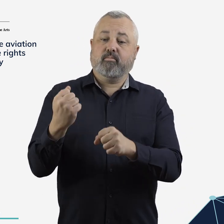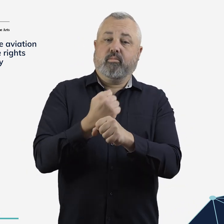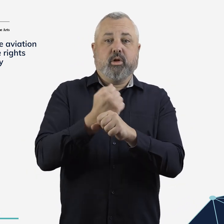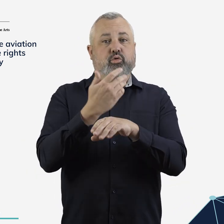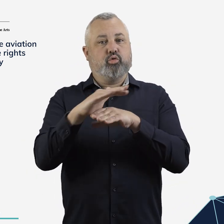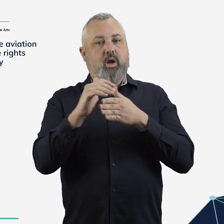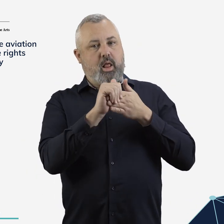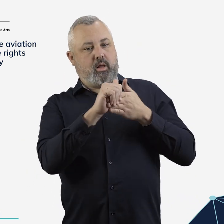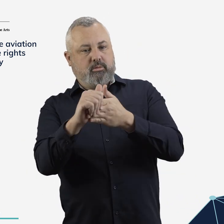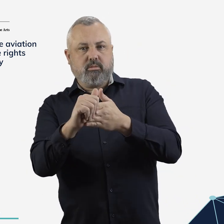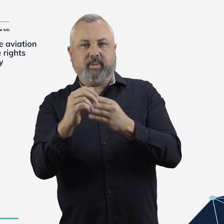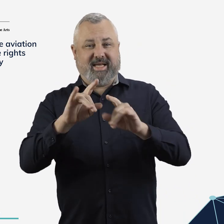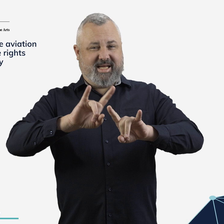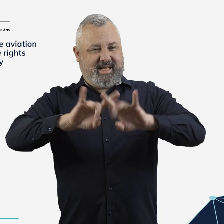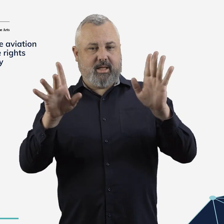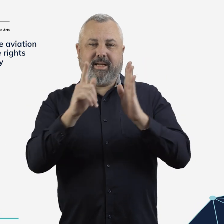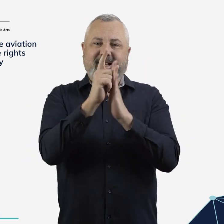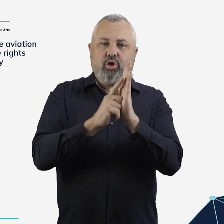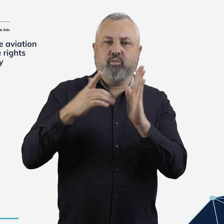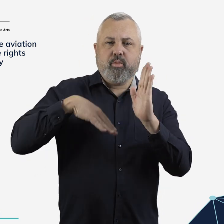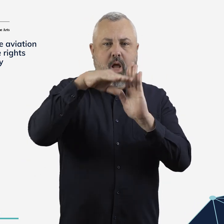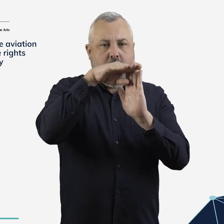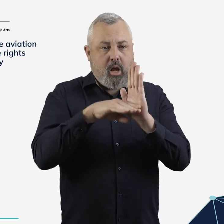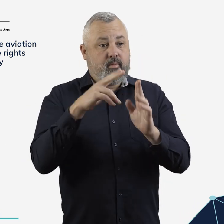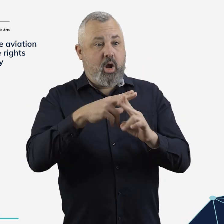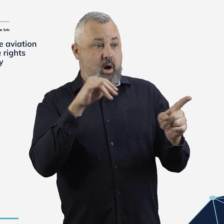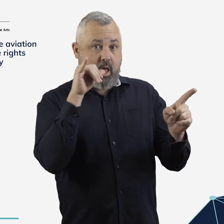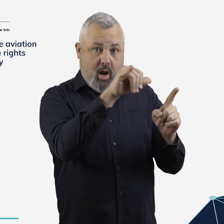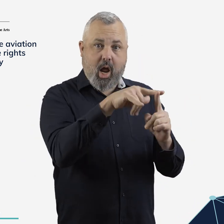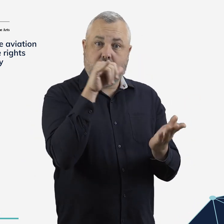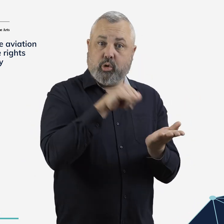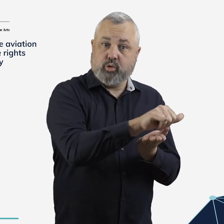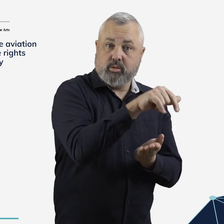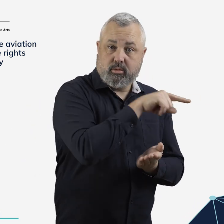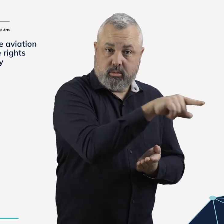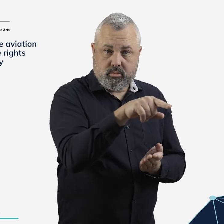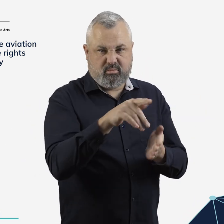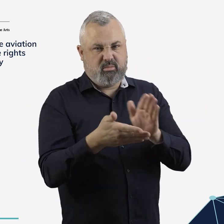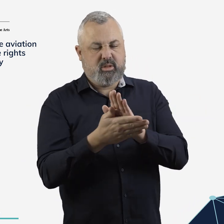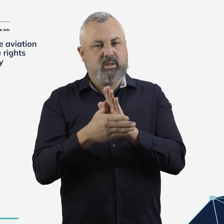Produce user guides that outline legal requirements for airlines and airports under the